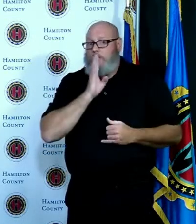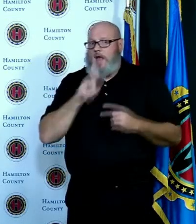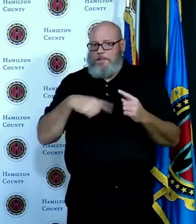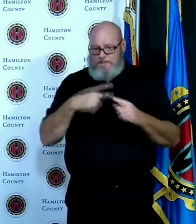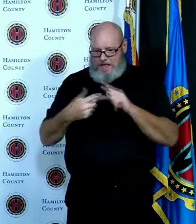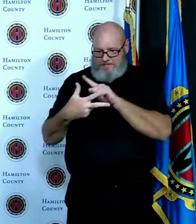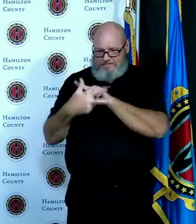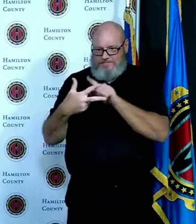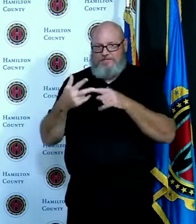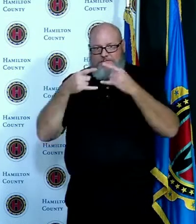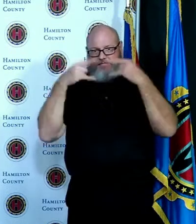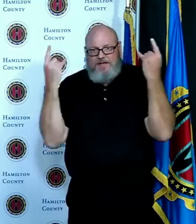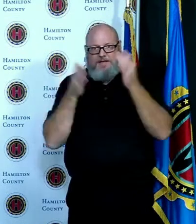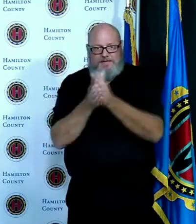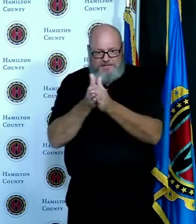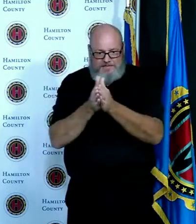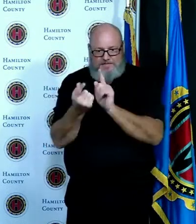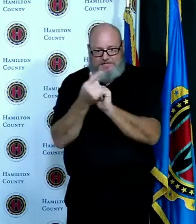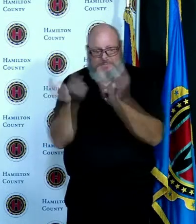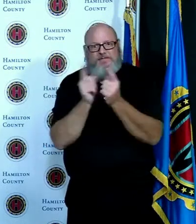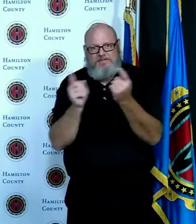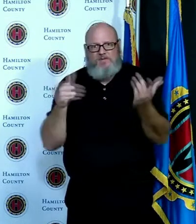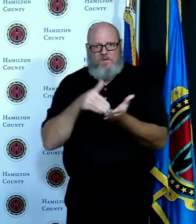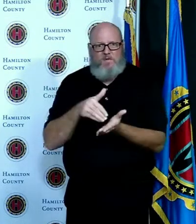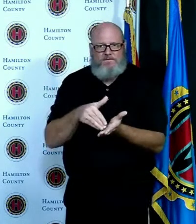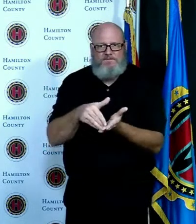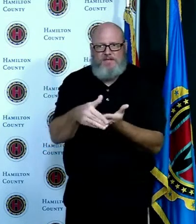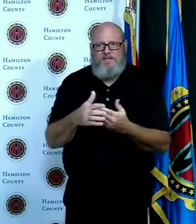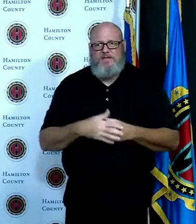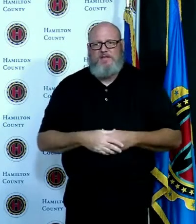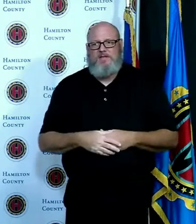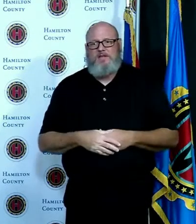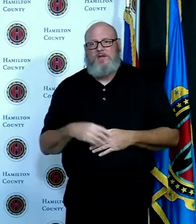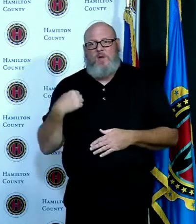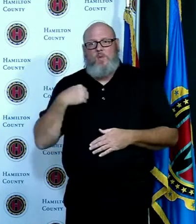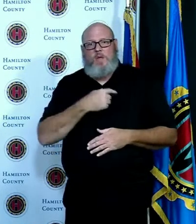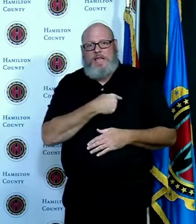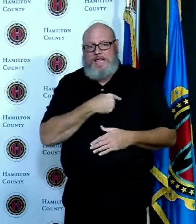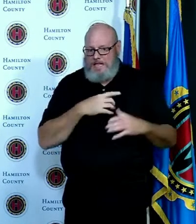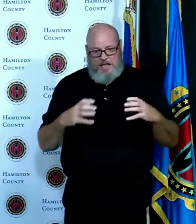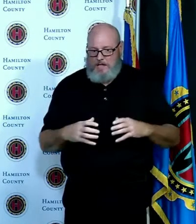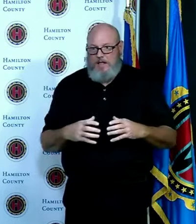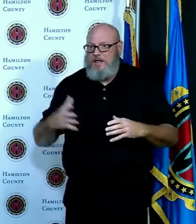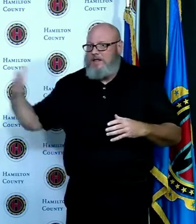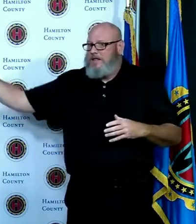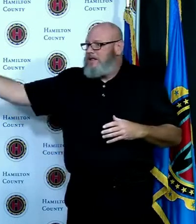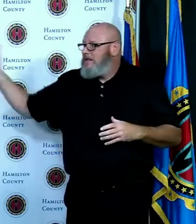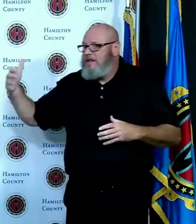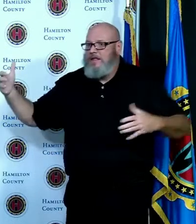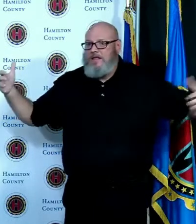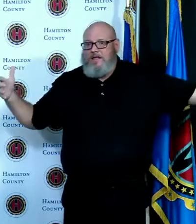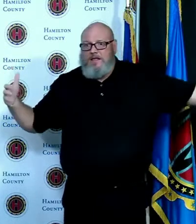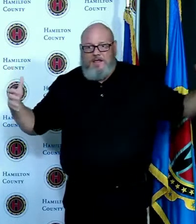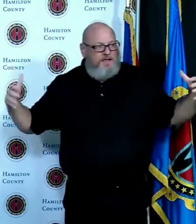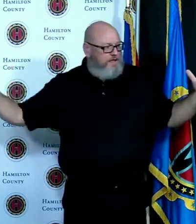but others to join us in making sure people are aware of the danger of this pandemic